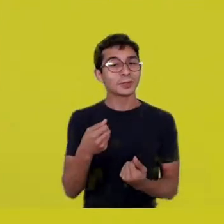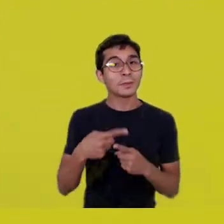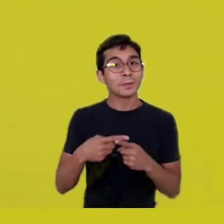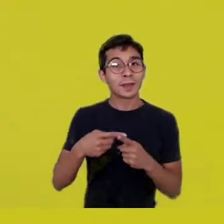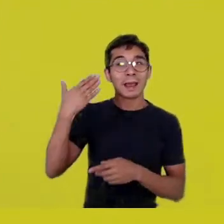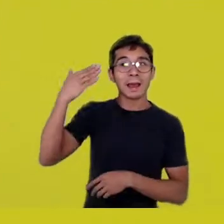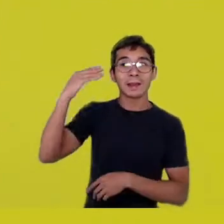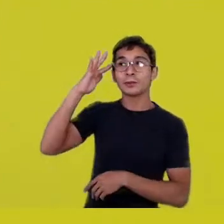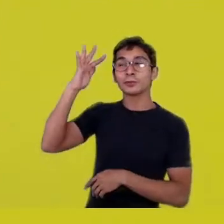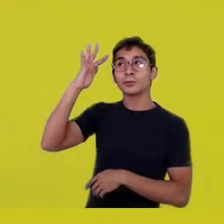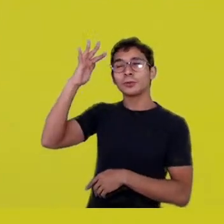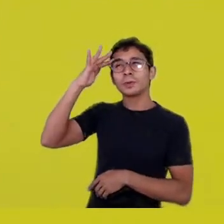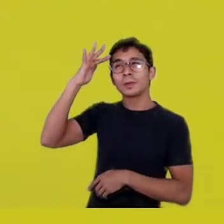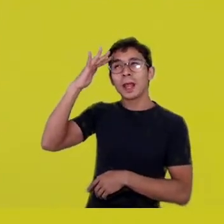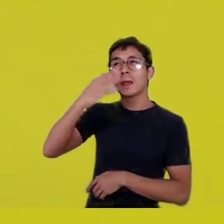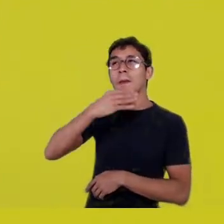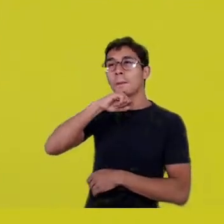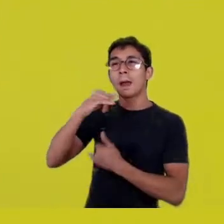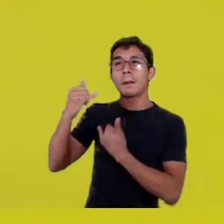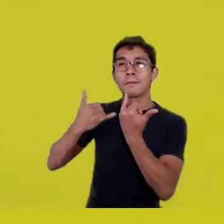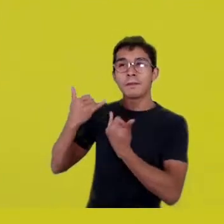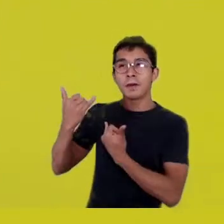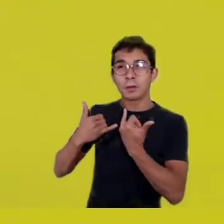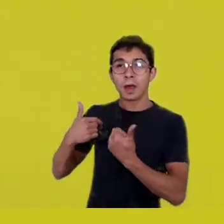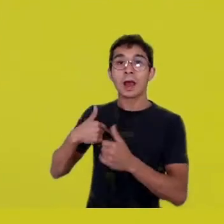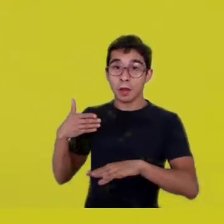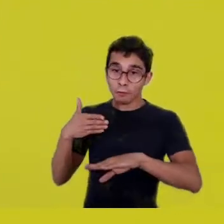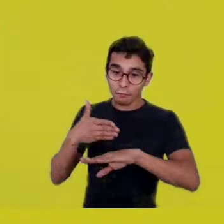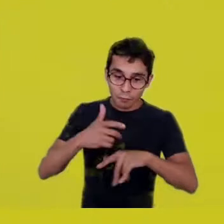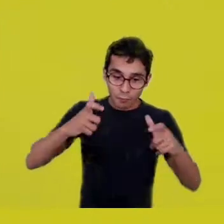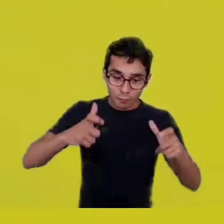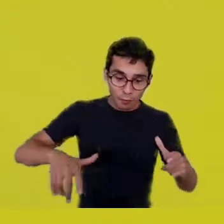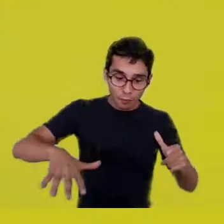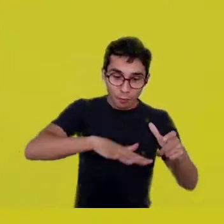I made an extravagance, opening a yard outside our villages...